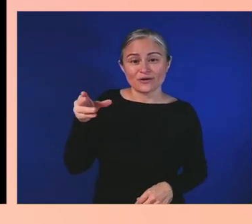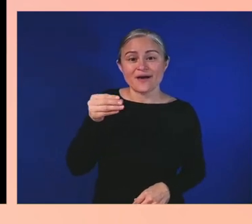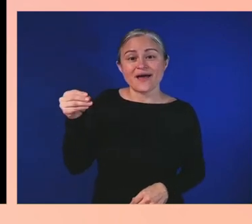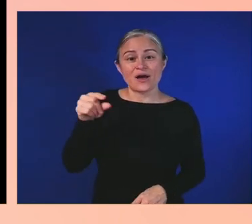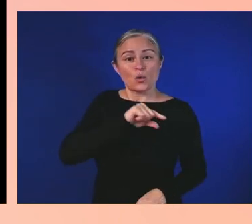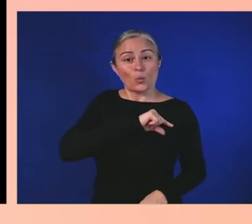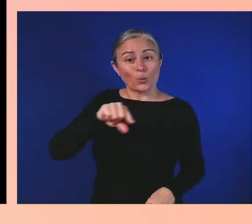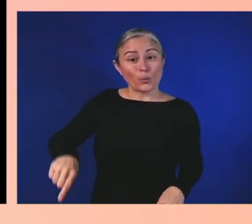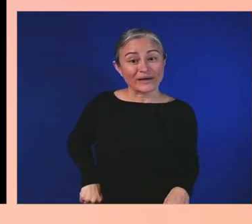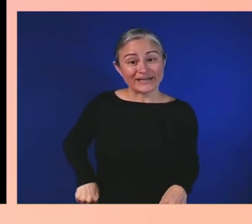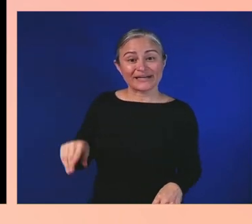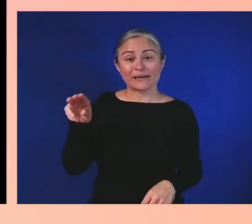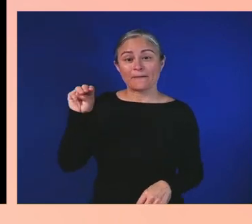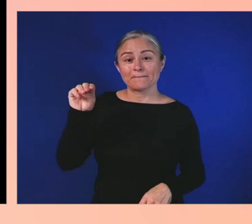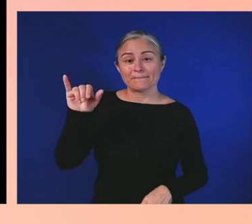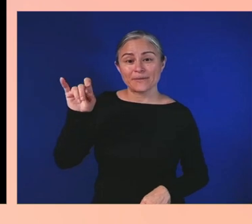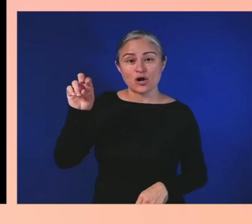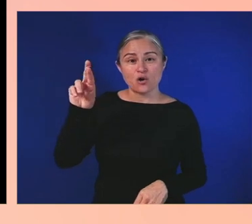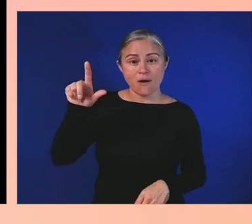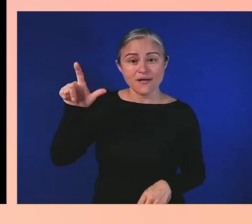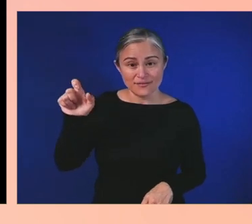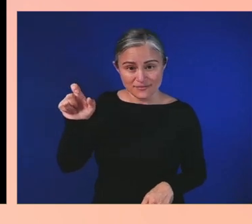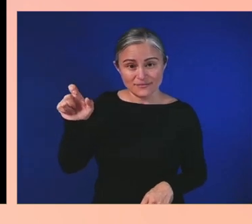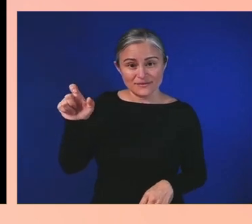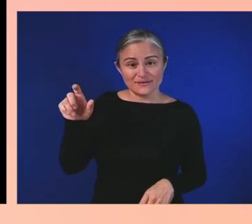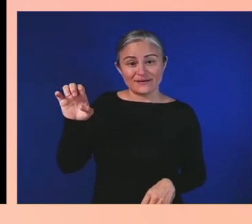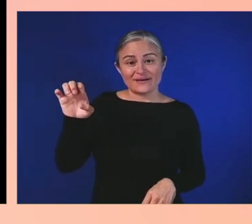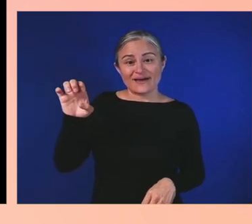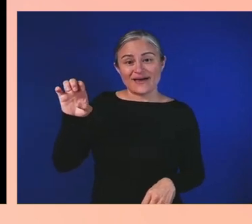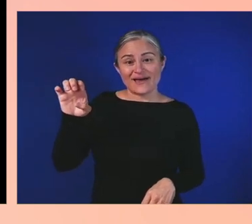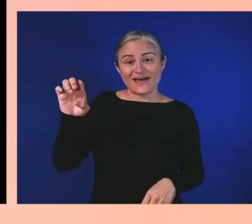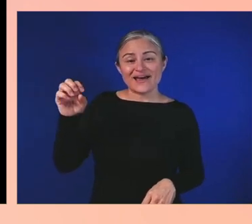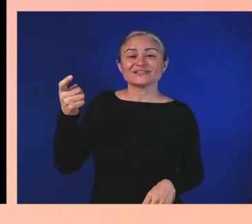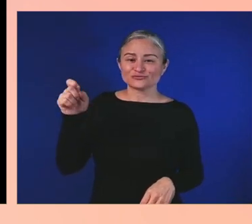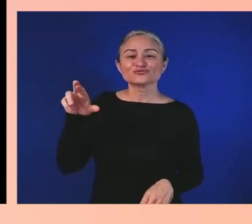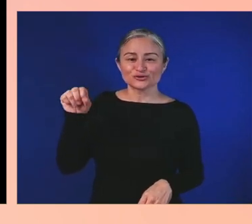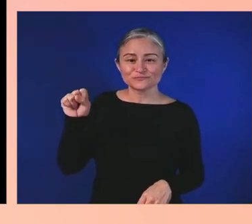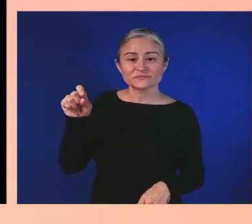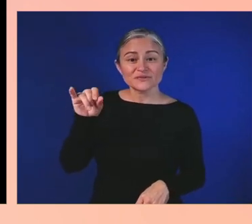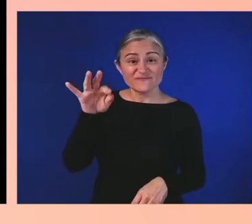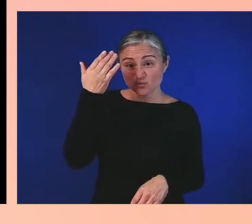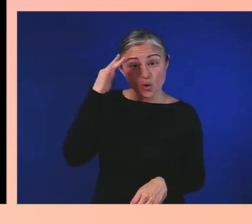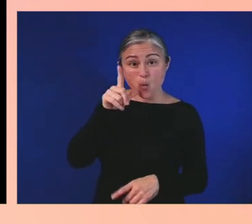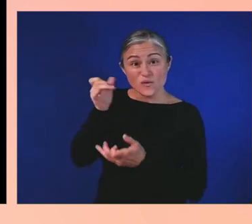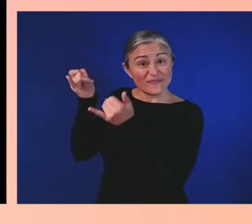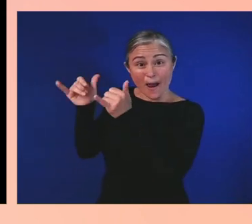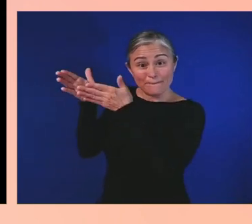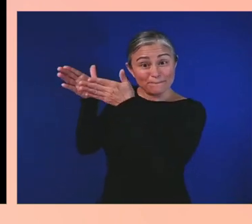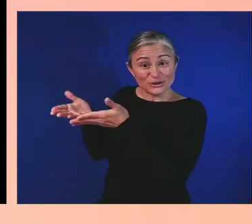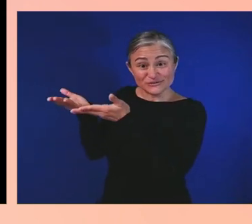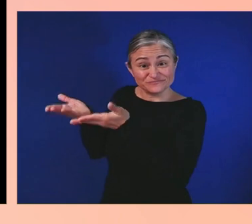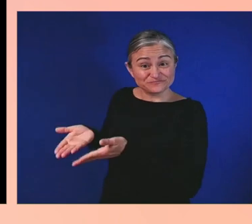Medgar was a civil rights giant from Mississippi. He was integral in strategy leading